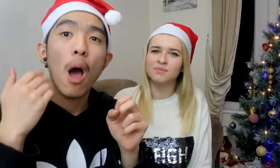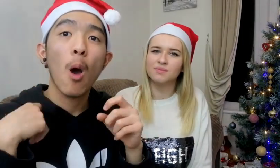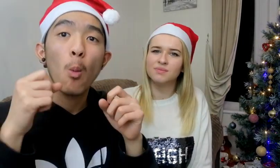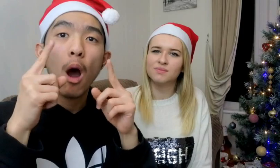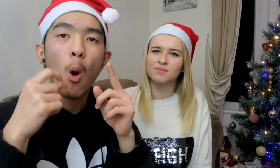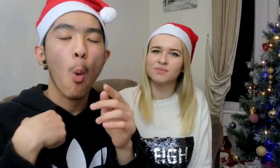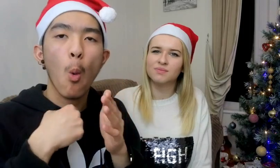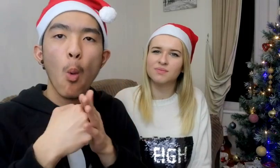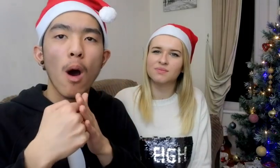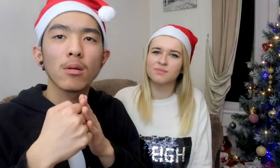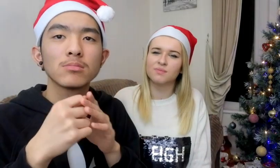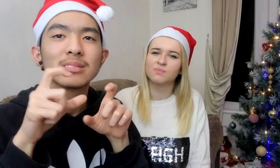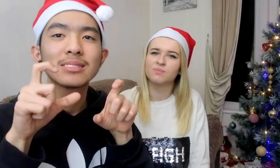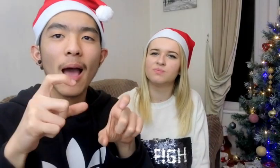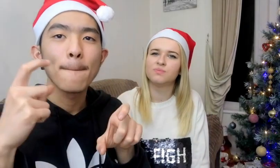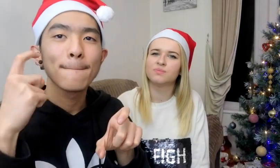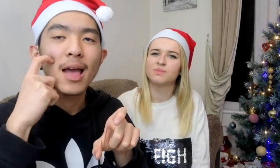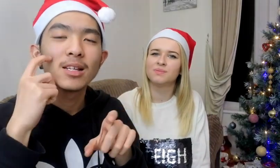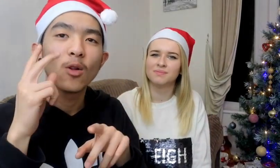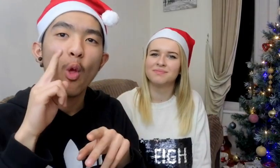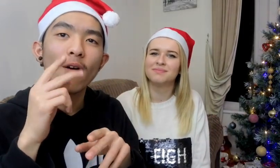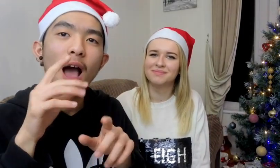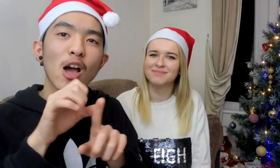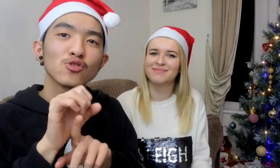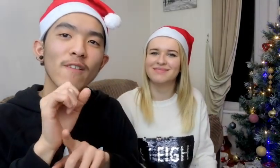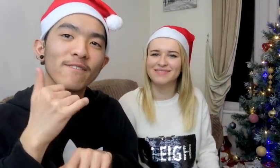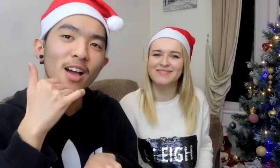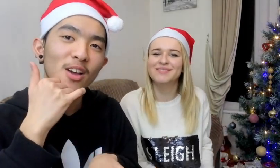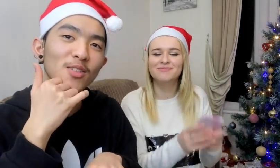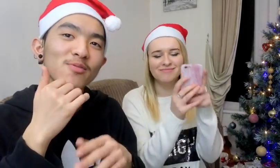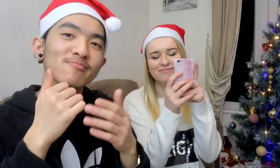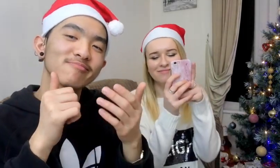When I have woken up, I always stay in the bed and catch up with all the social medias on the phone